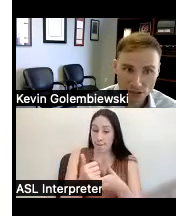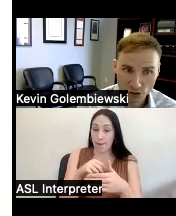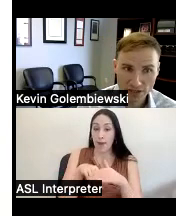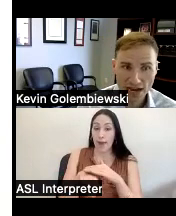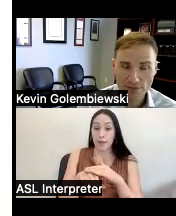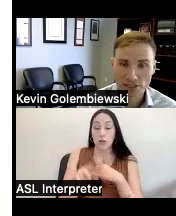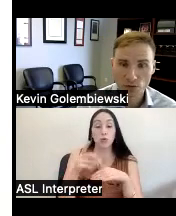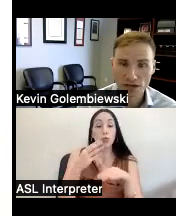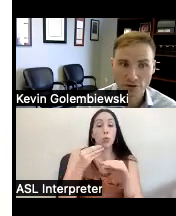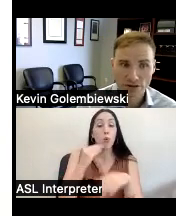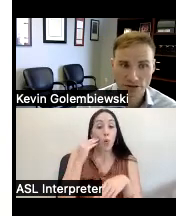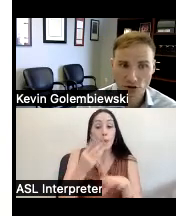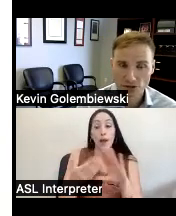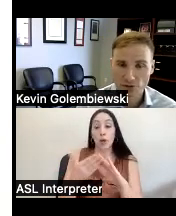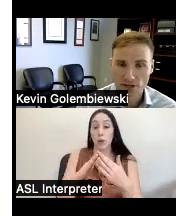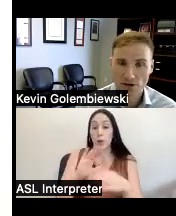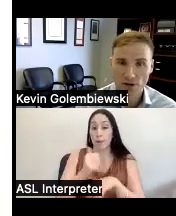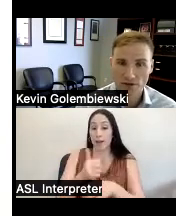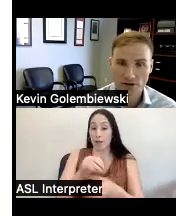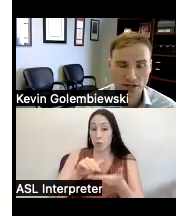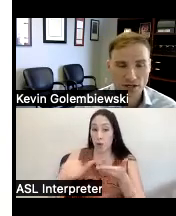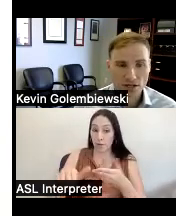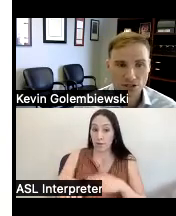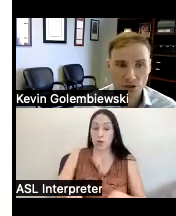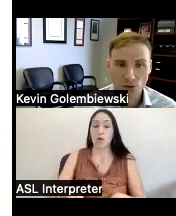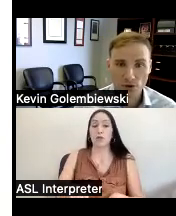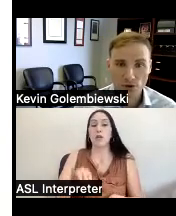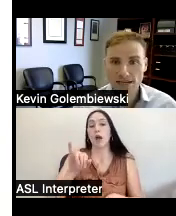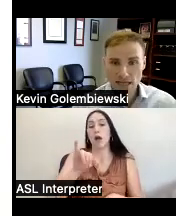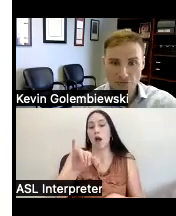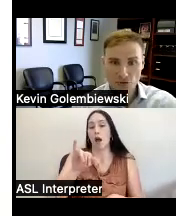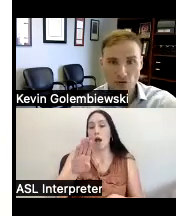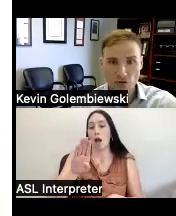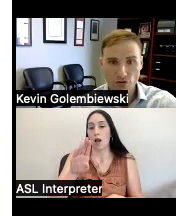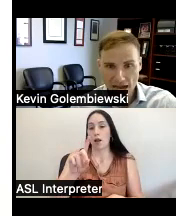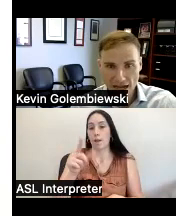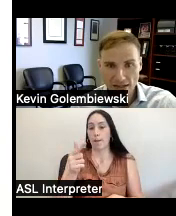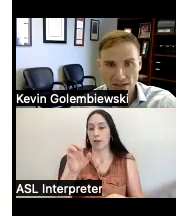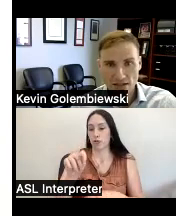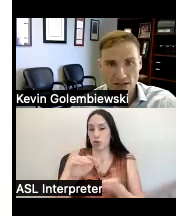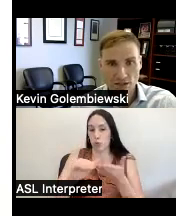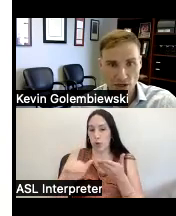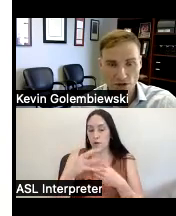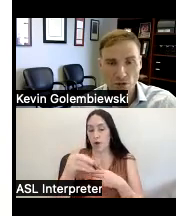including the I budget waiver and the long-term care waiver so if you've applied to be on the